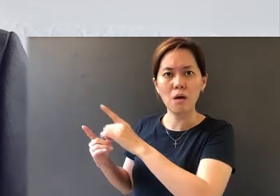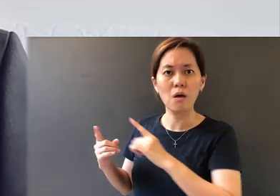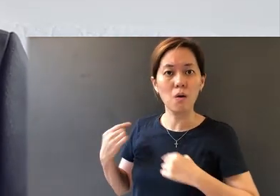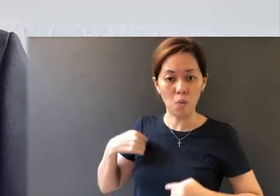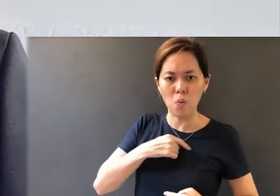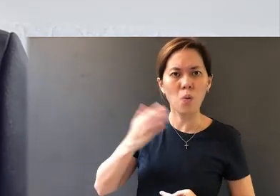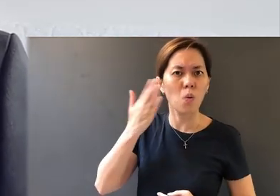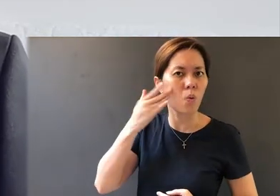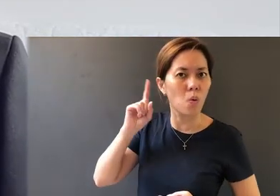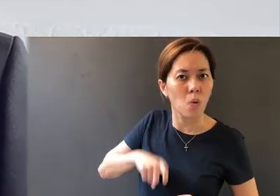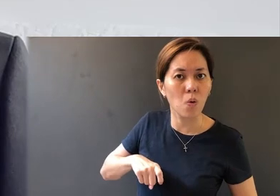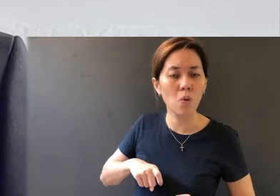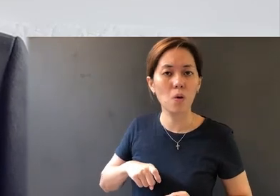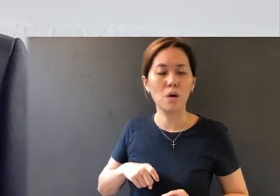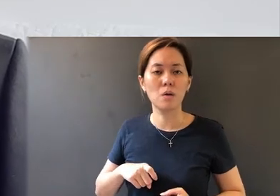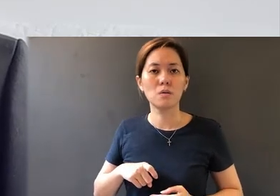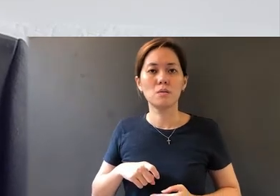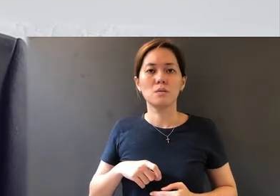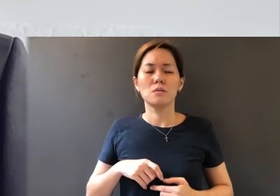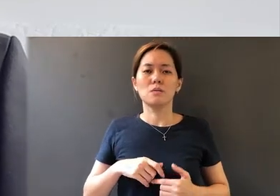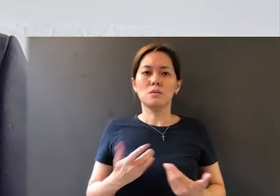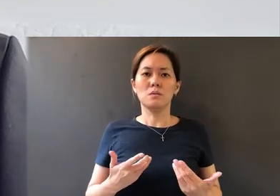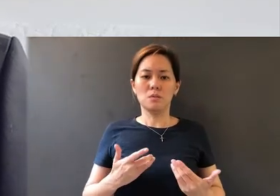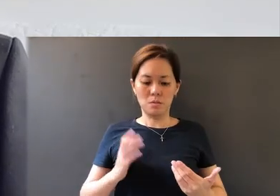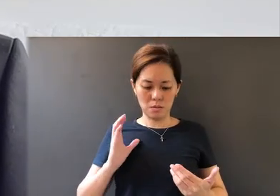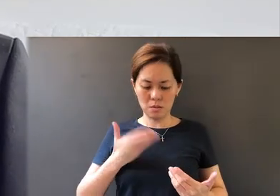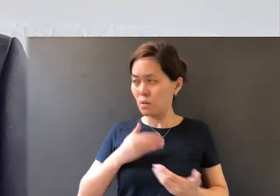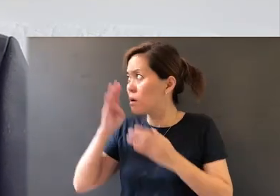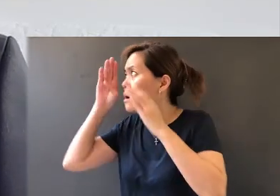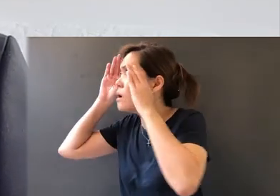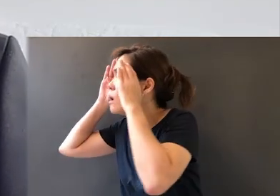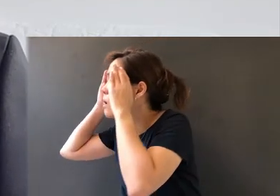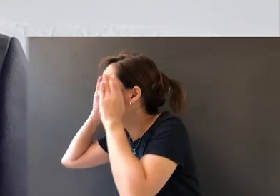And ... our attentiveness to God